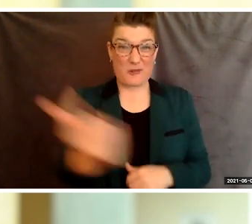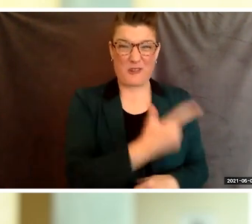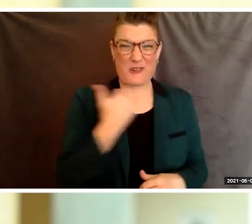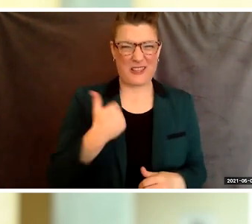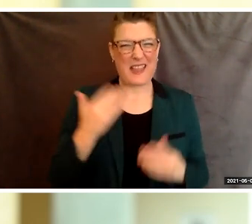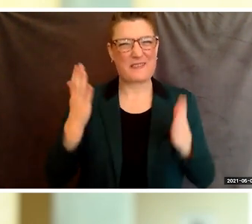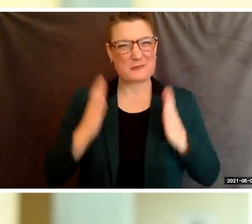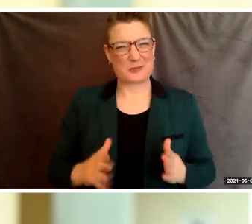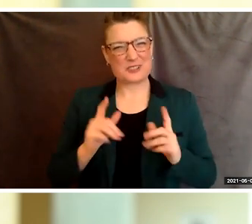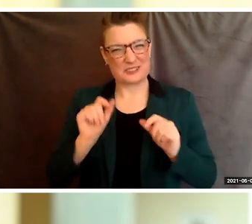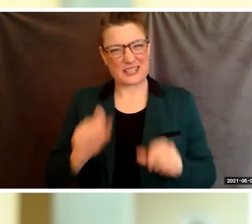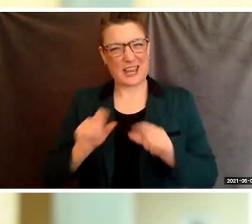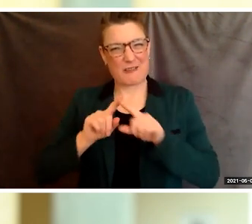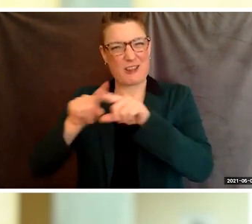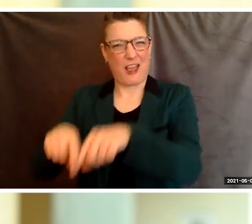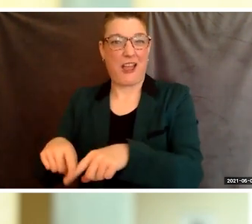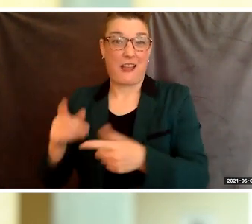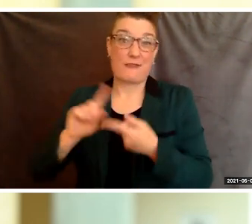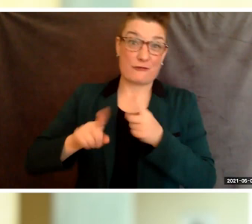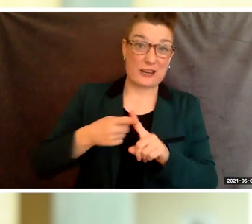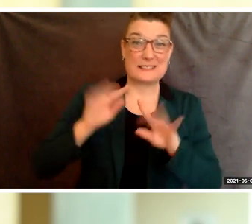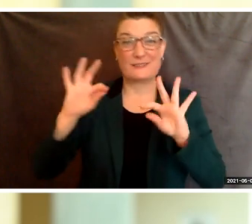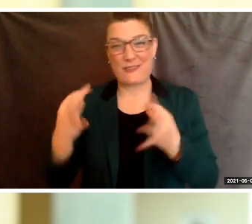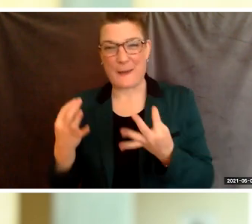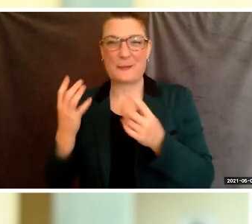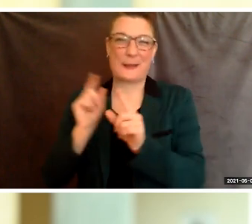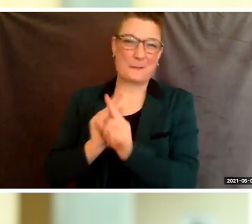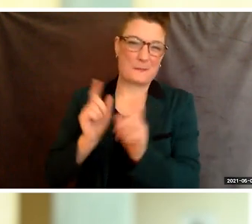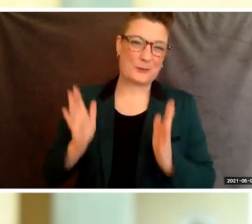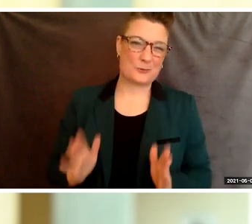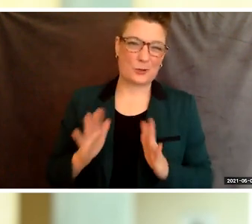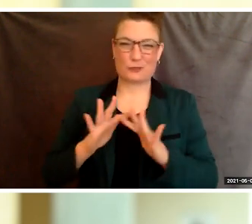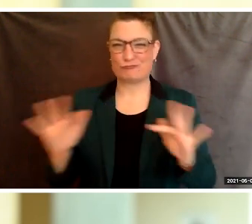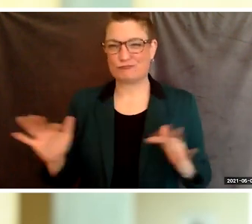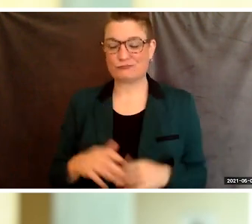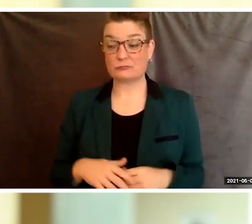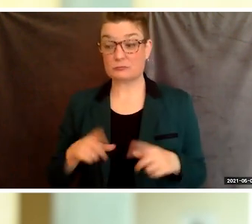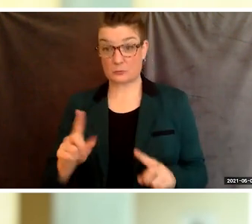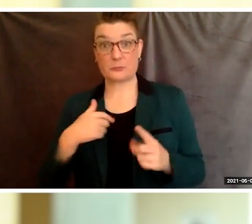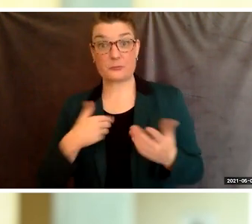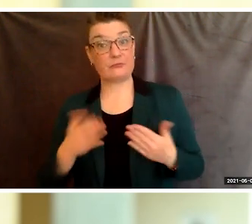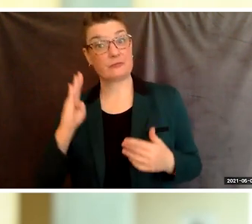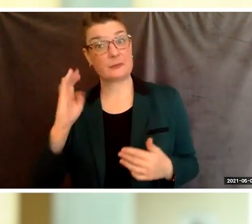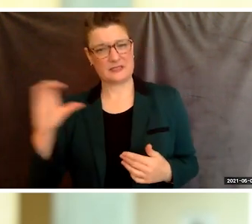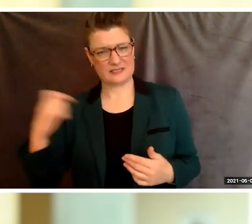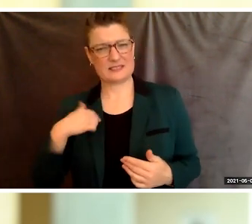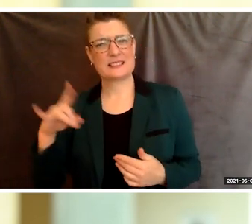whether it be family, friends, or mentors. While at BCC, I gained a new support system,